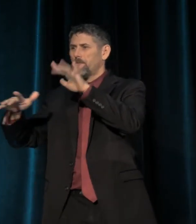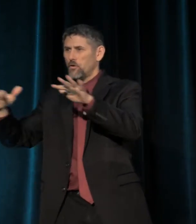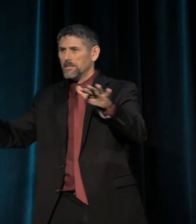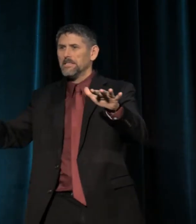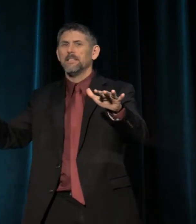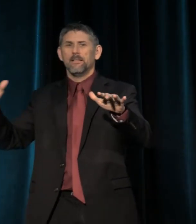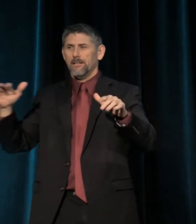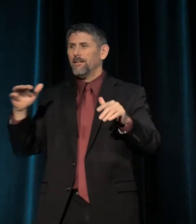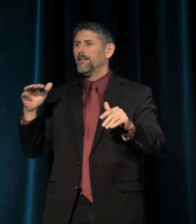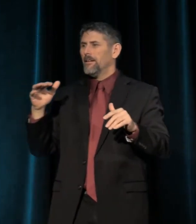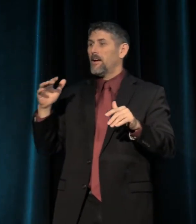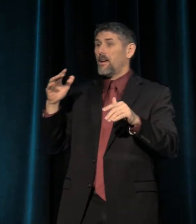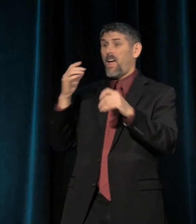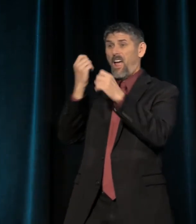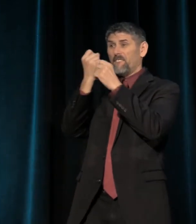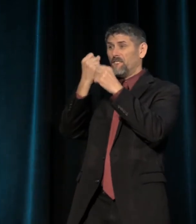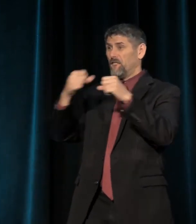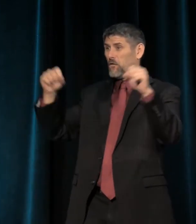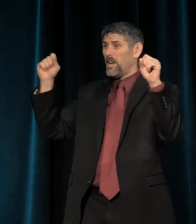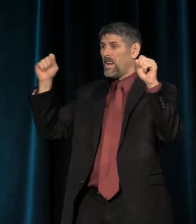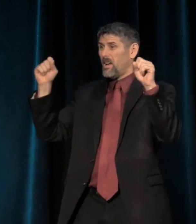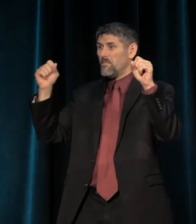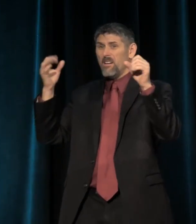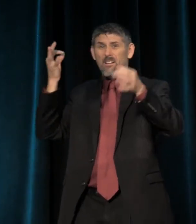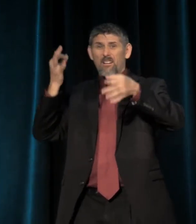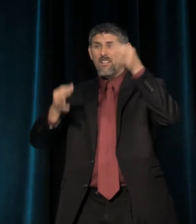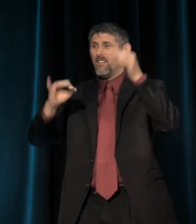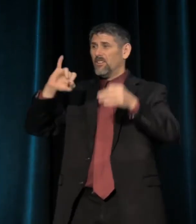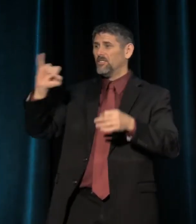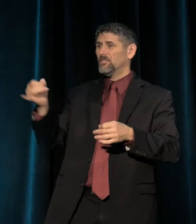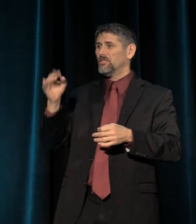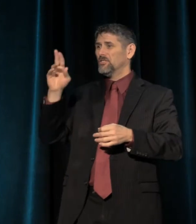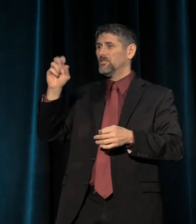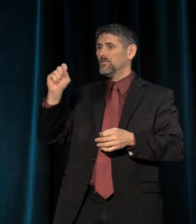and freedom, and justice, in the theater and the performing arts